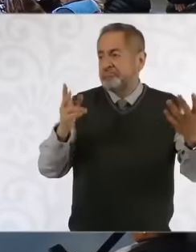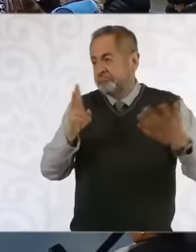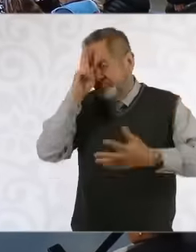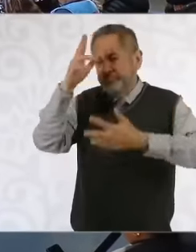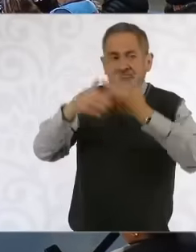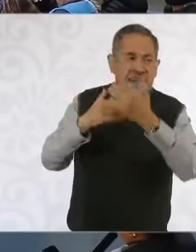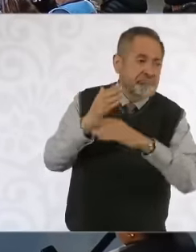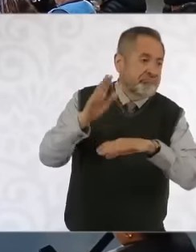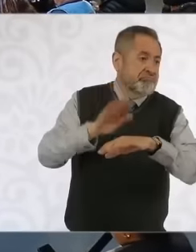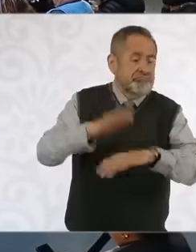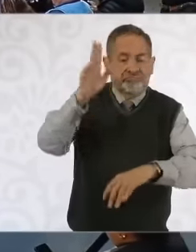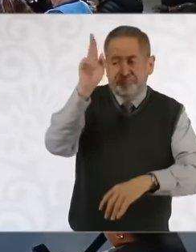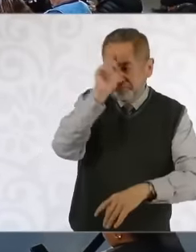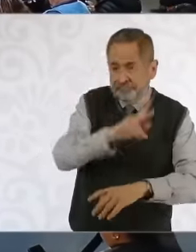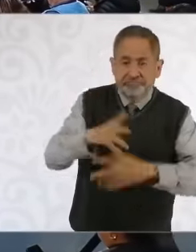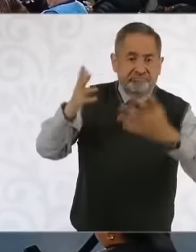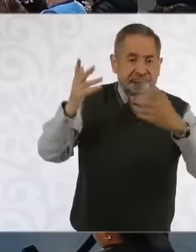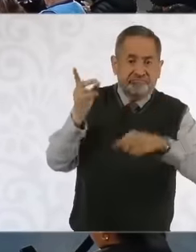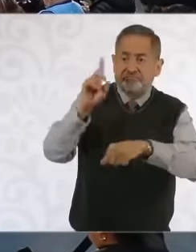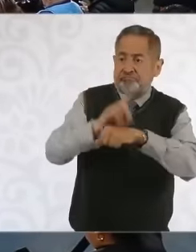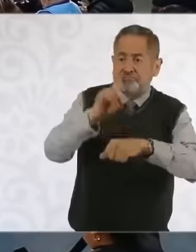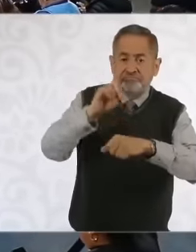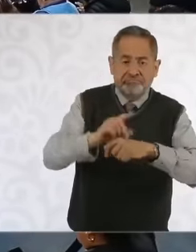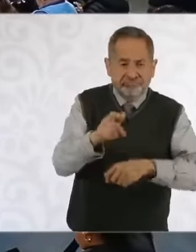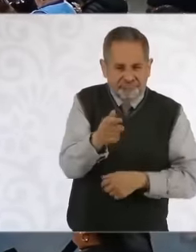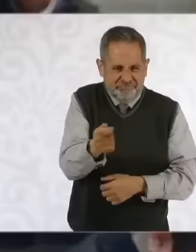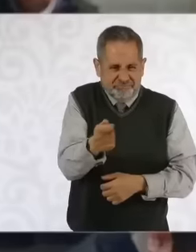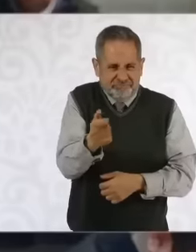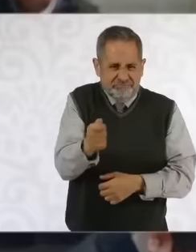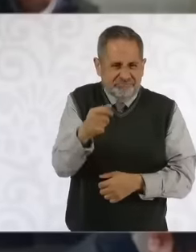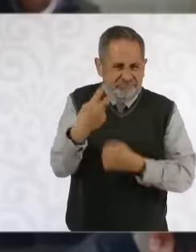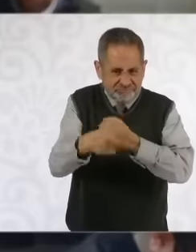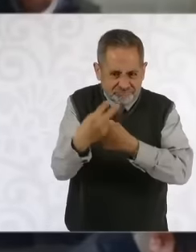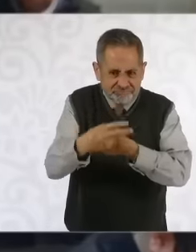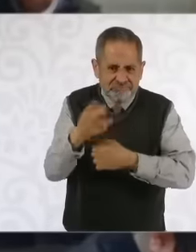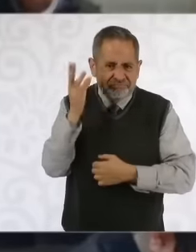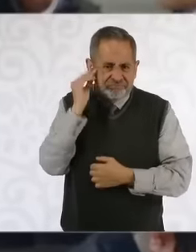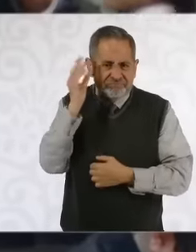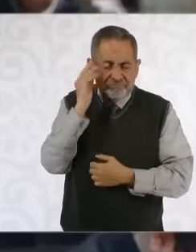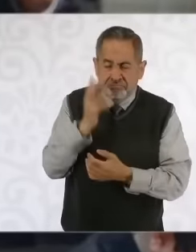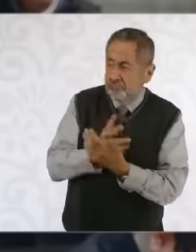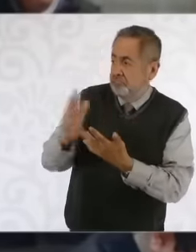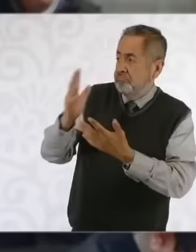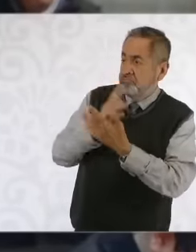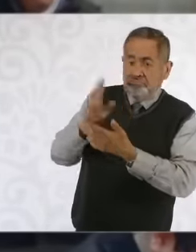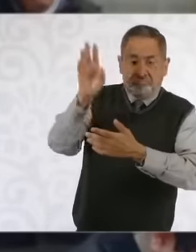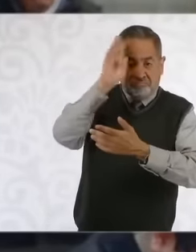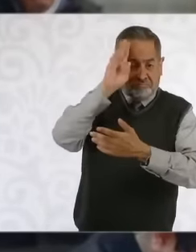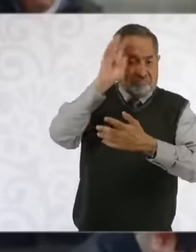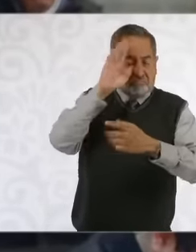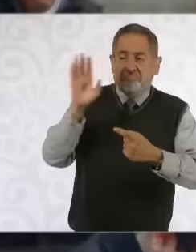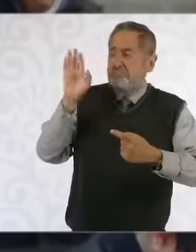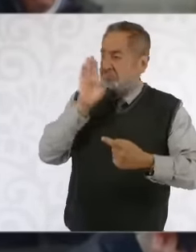unleashed every day, one turns on the TV, listens to the radio and it is the same thing that everything is bad, that Amlo's seio